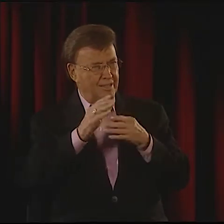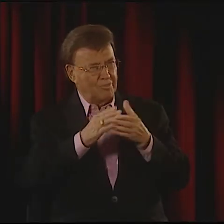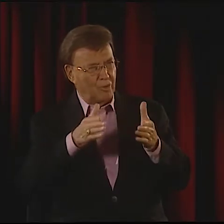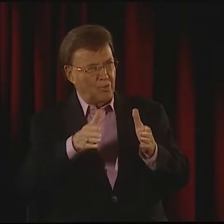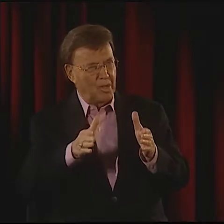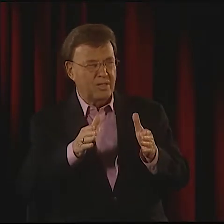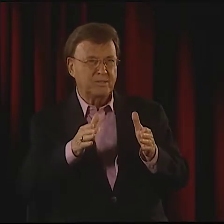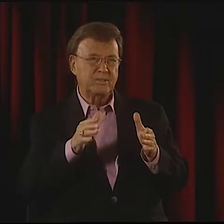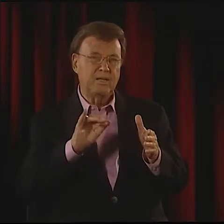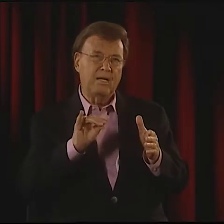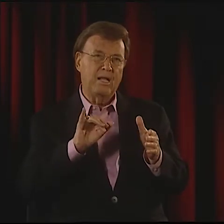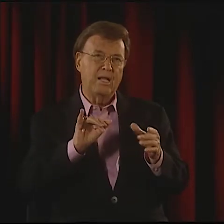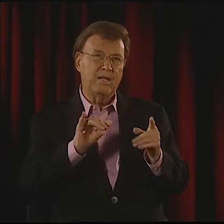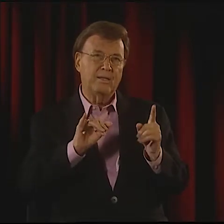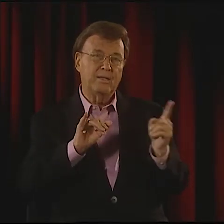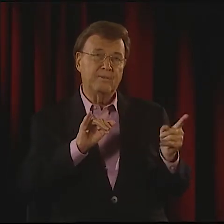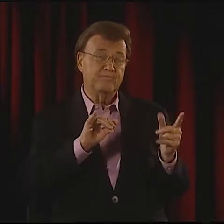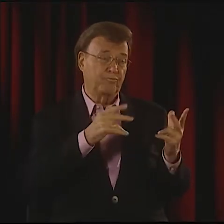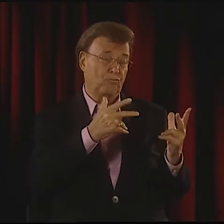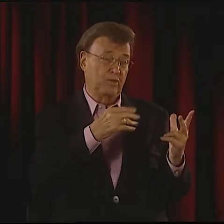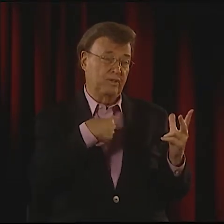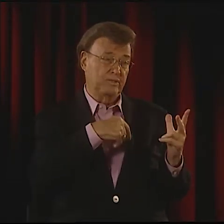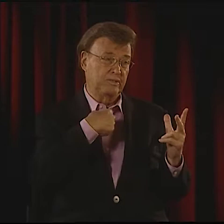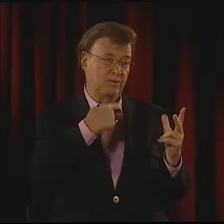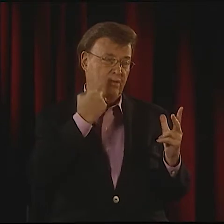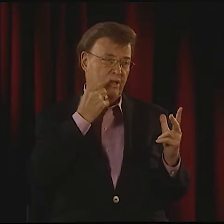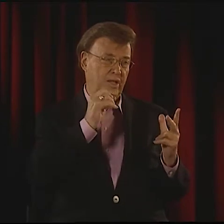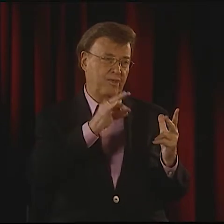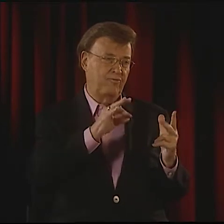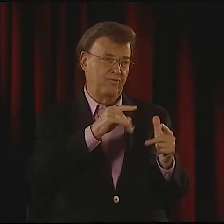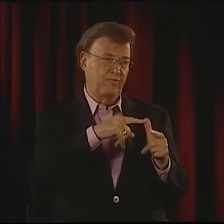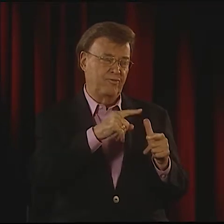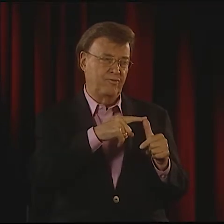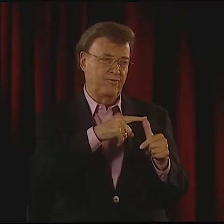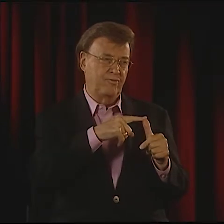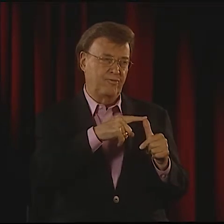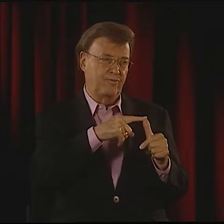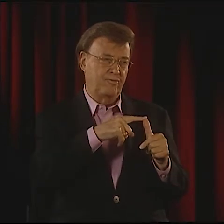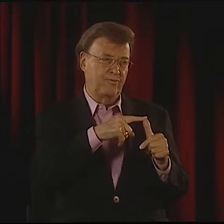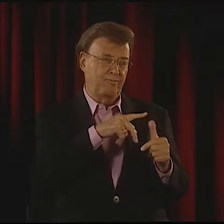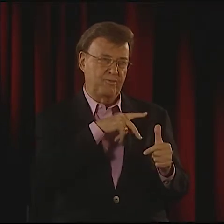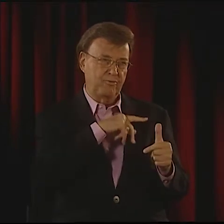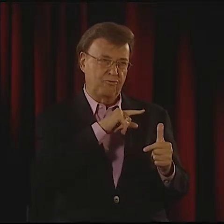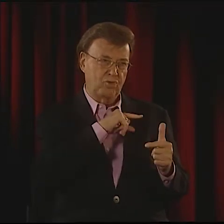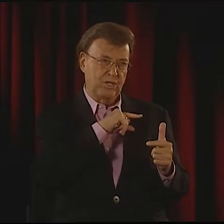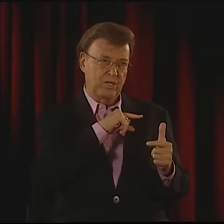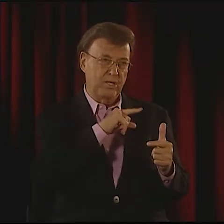AND PEOPLE WHO ARE FROM HEARING FAMILIES, AND THEIR WORK IS VERY DIFFERENT IN SOME WAY.